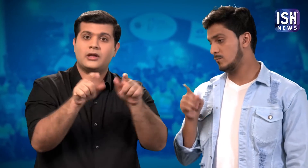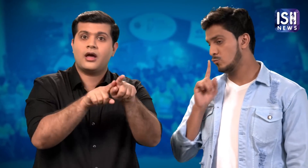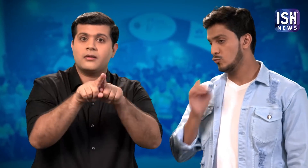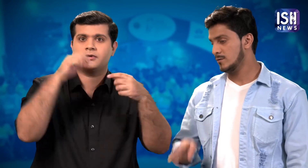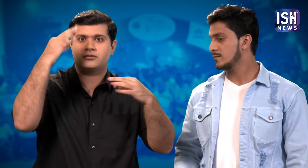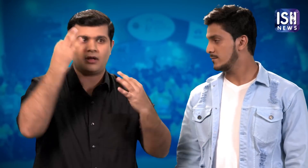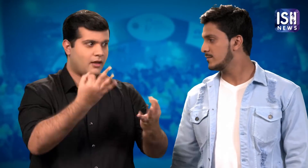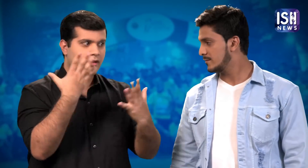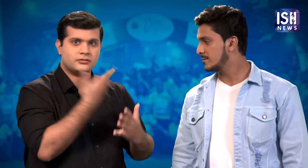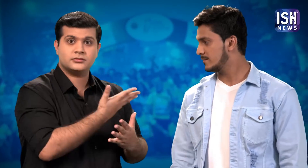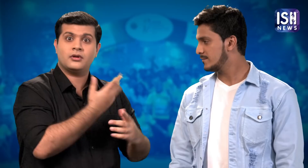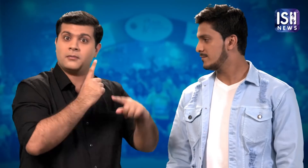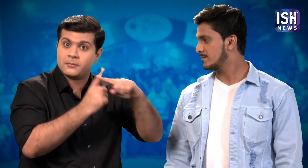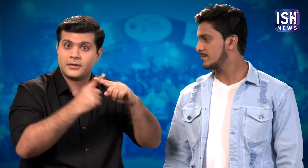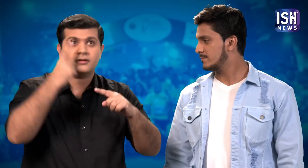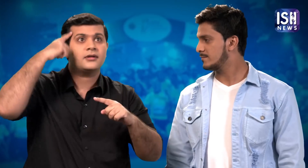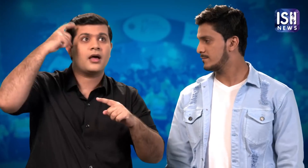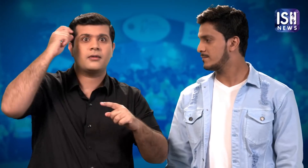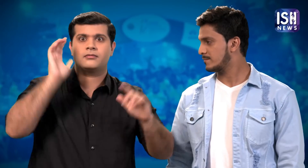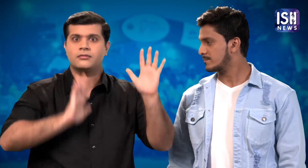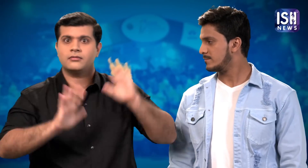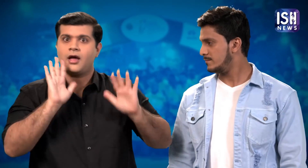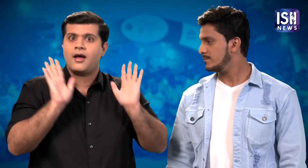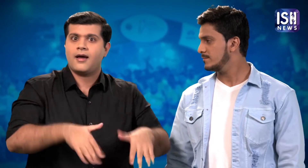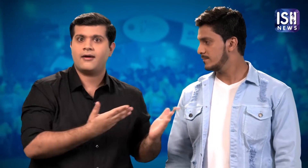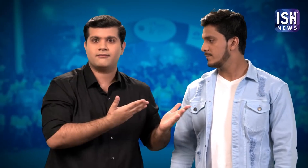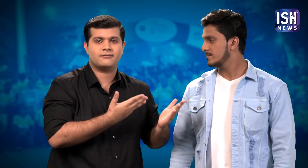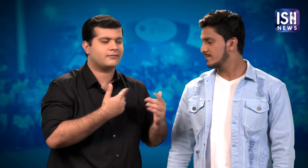We have a live example of an amazing dancer like him who also dreams to be an actor.